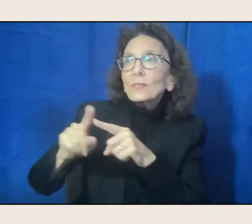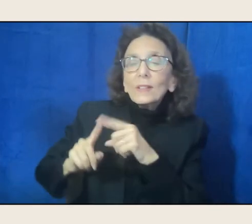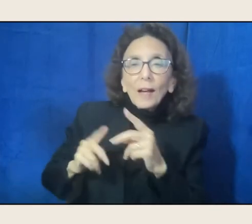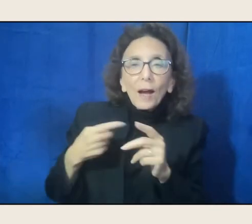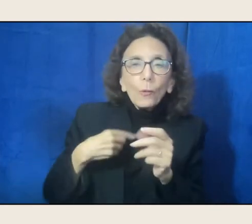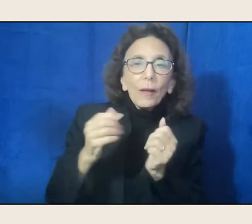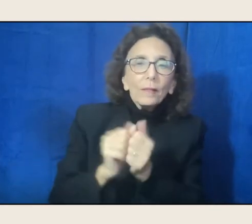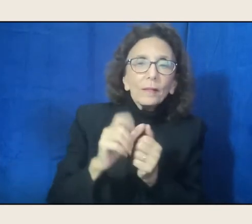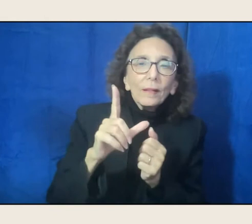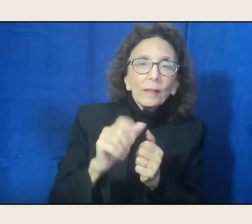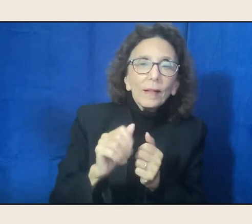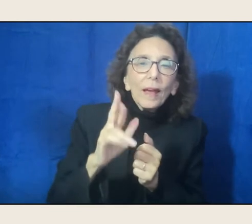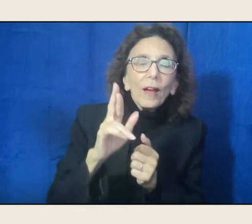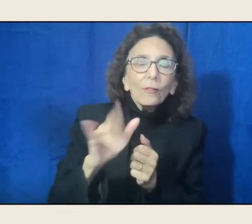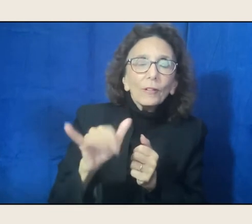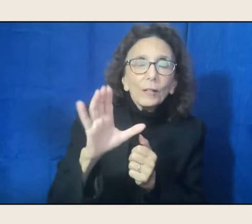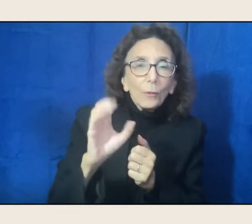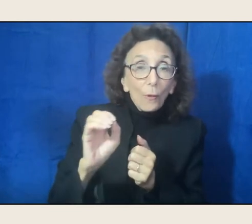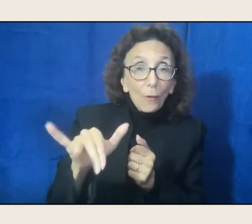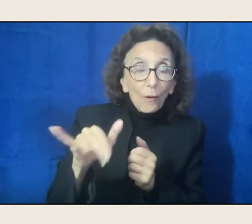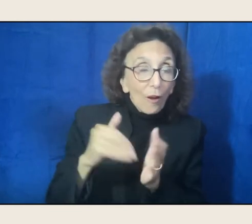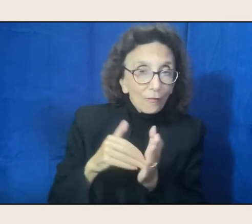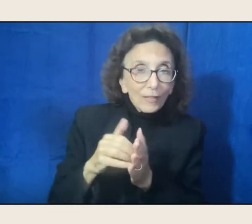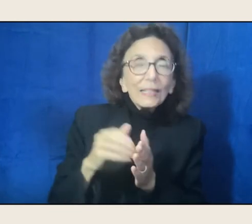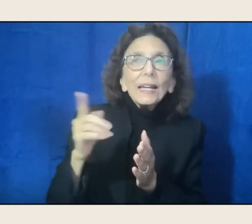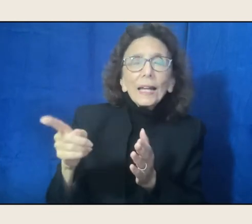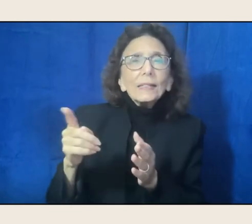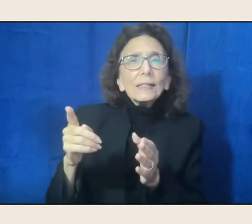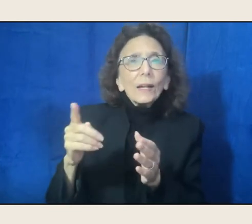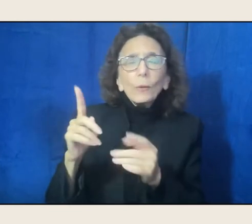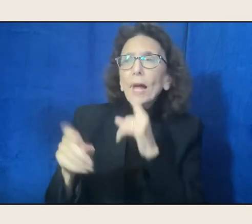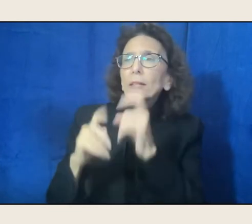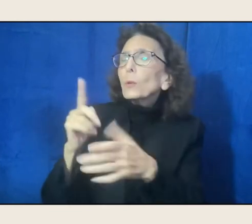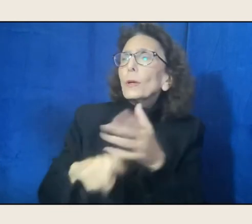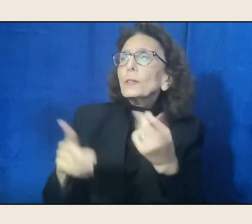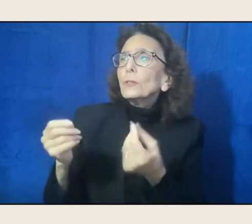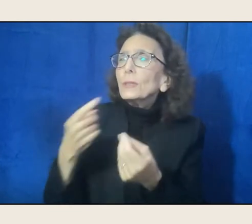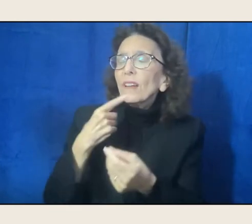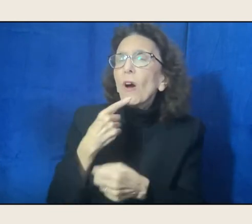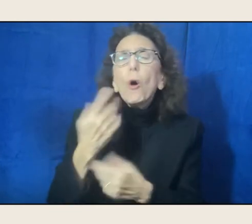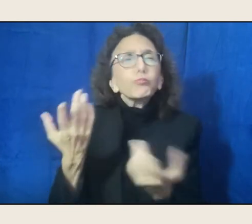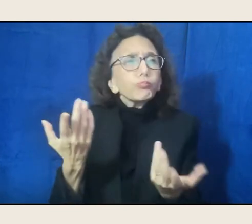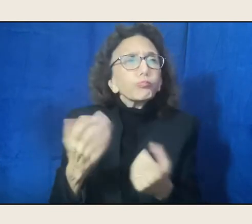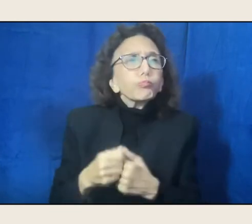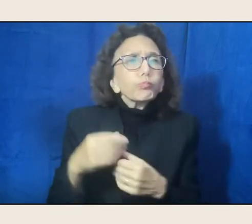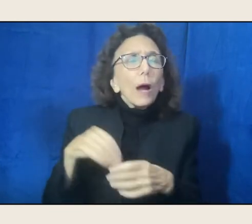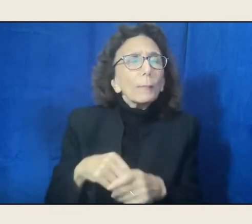who was, he liked to tell people when they were asking what he was doing, he liked to say he was in a one woman show.